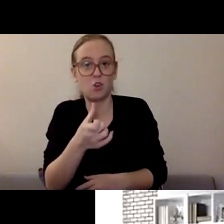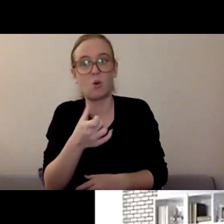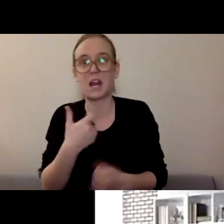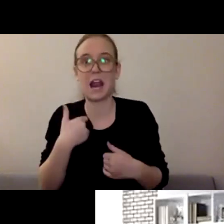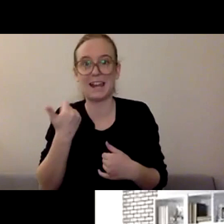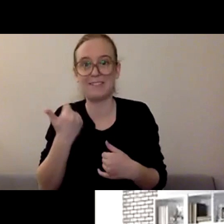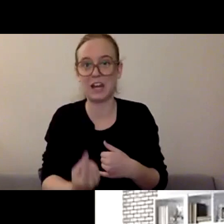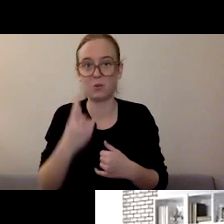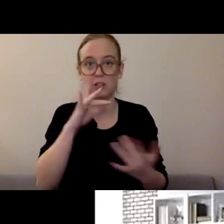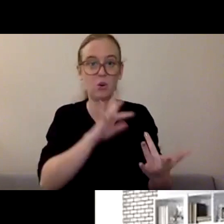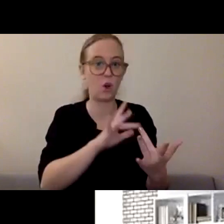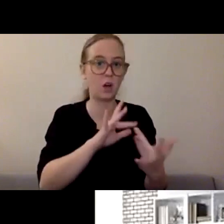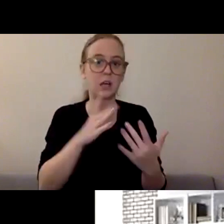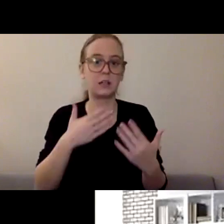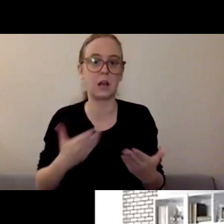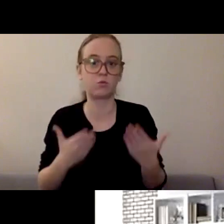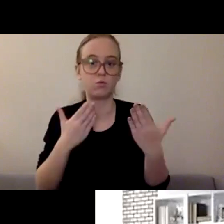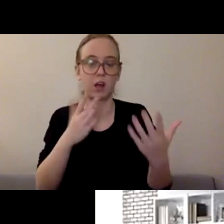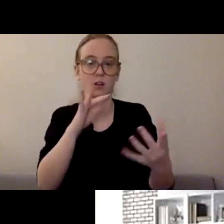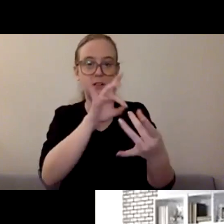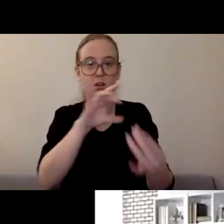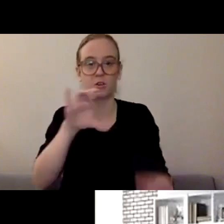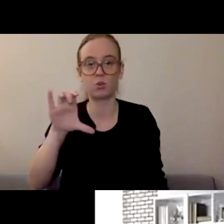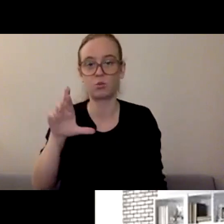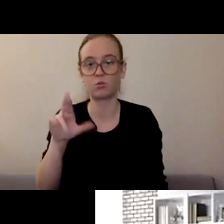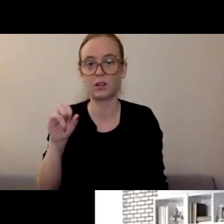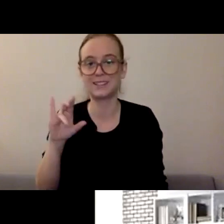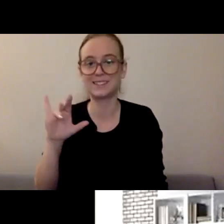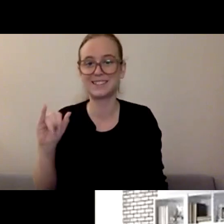You can text, you can call in, you can... There's websites where you can get on your computer.